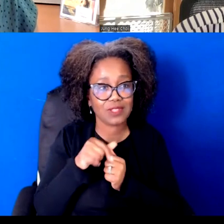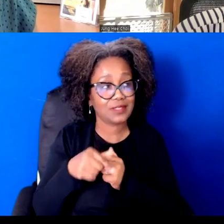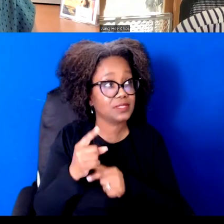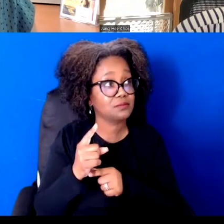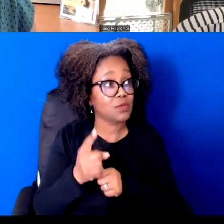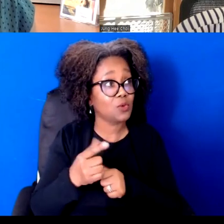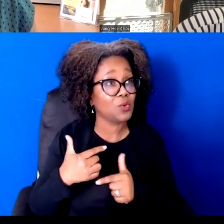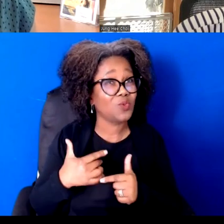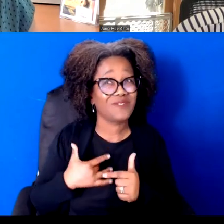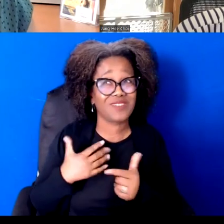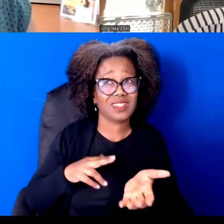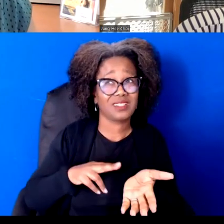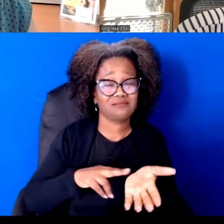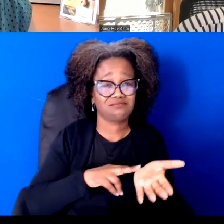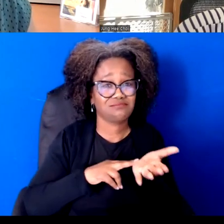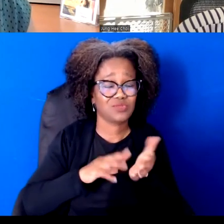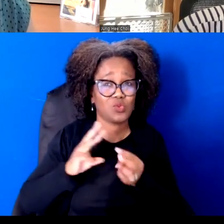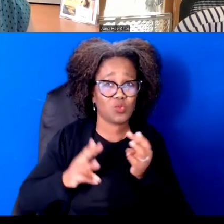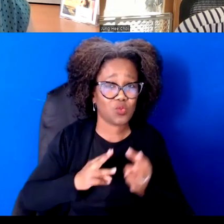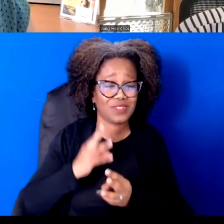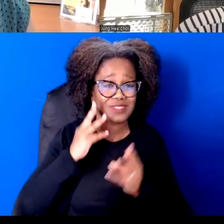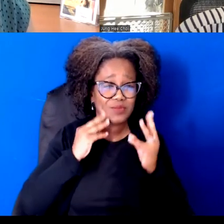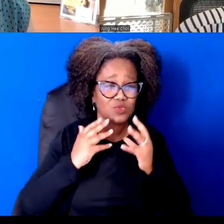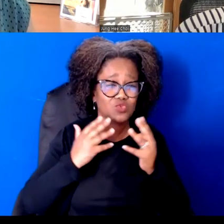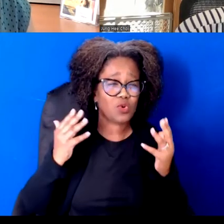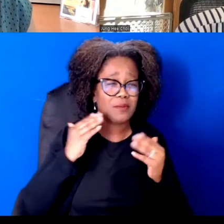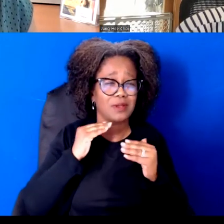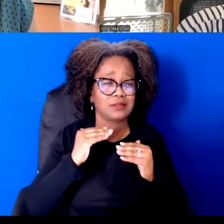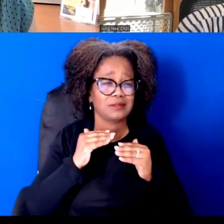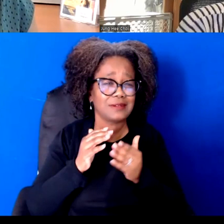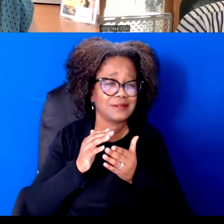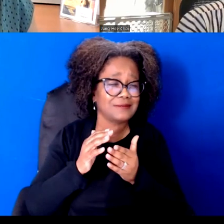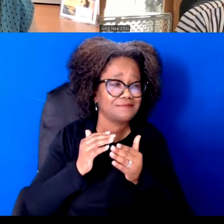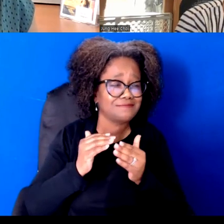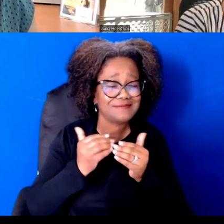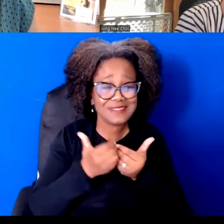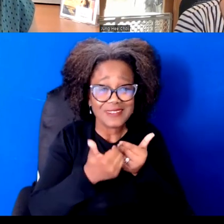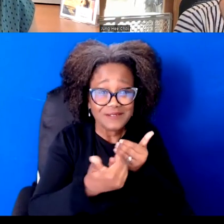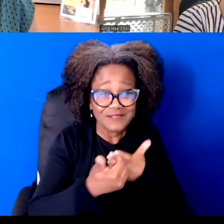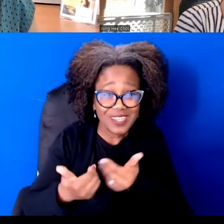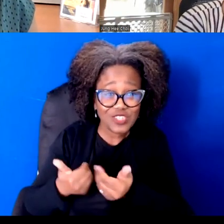Division and divisiveness, that it's really important for us to double down on these actual